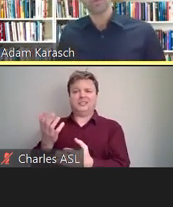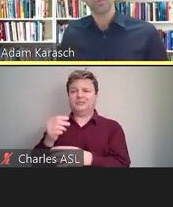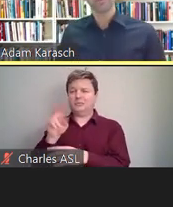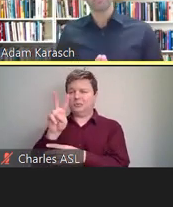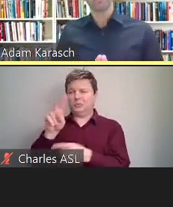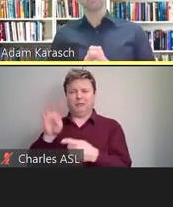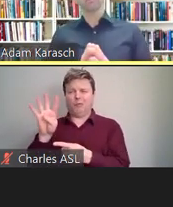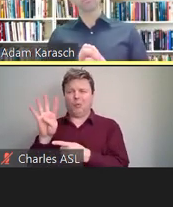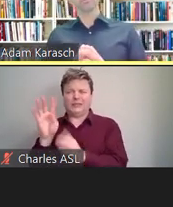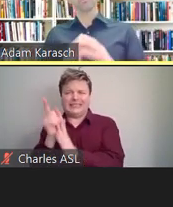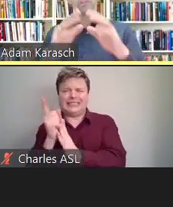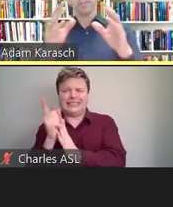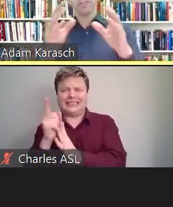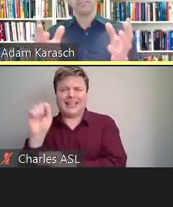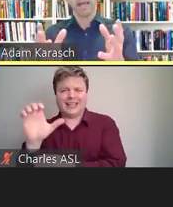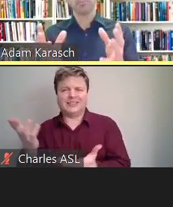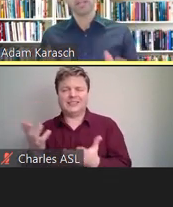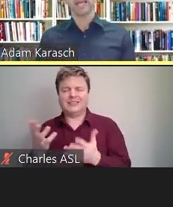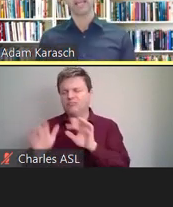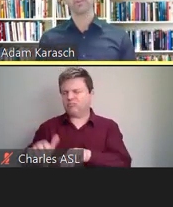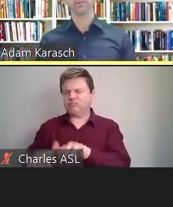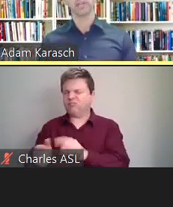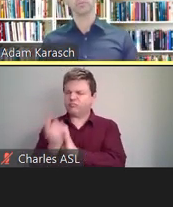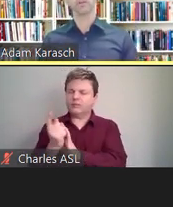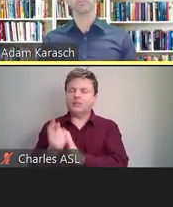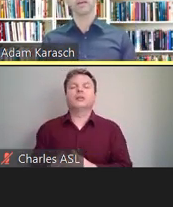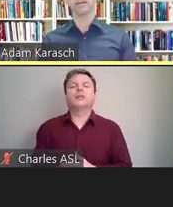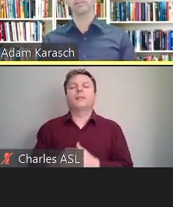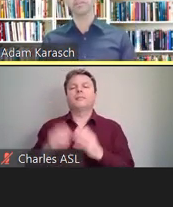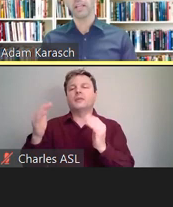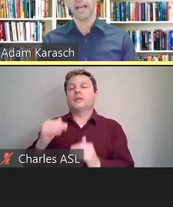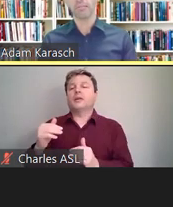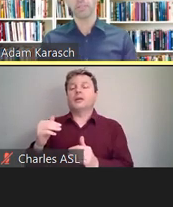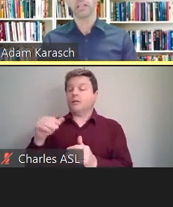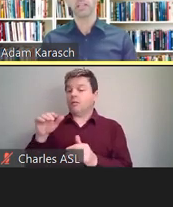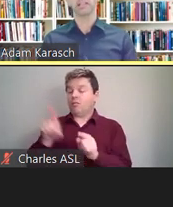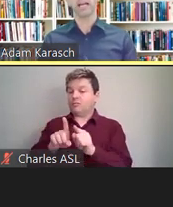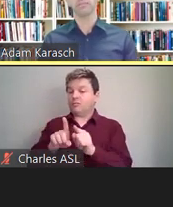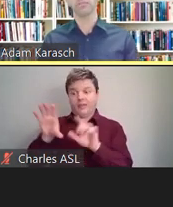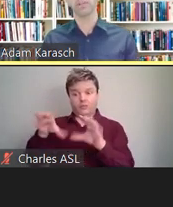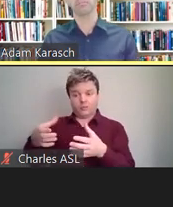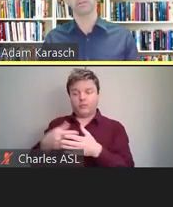Within the real-time captioning category, we also have internet captioning and live stream